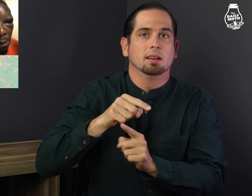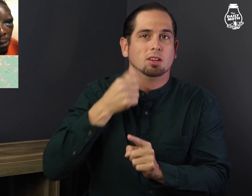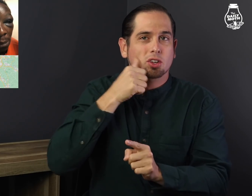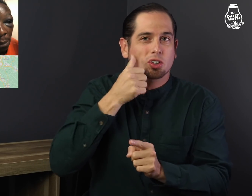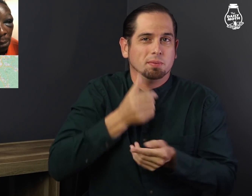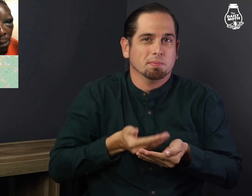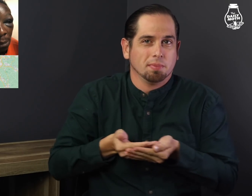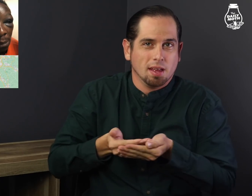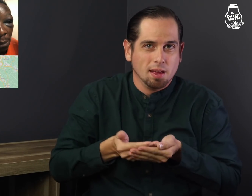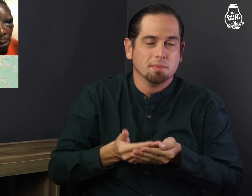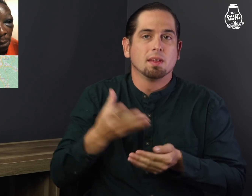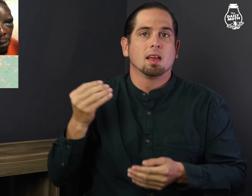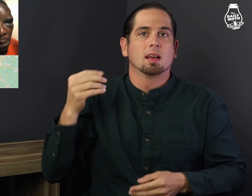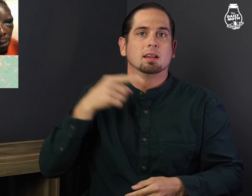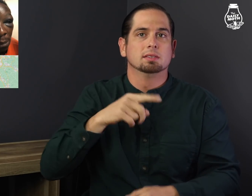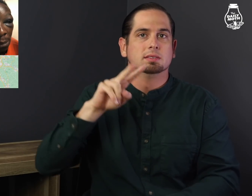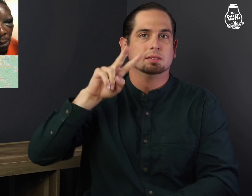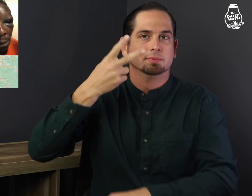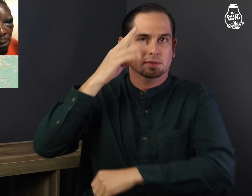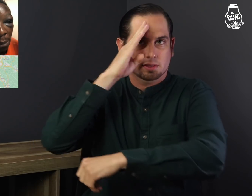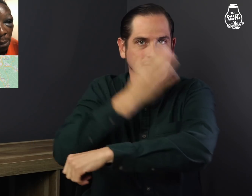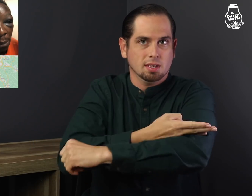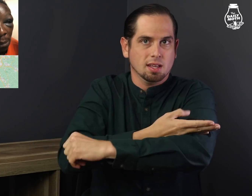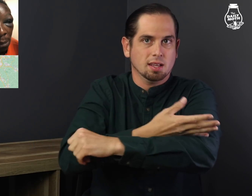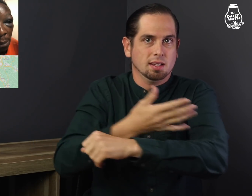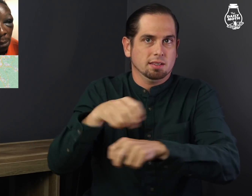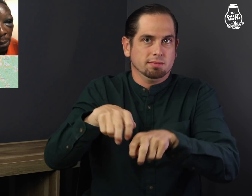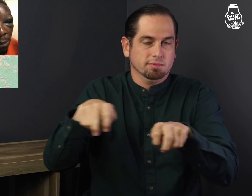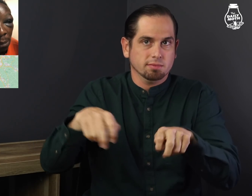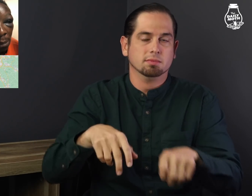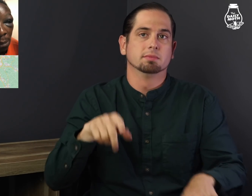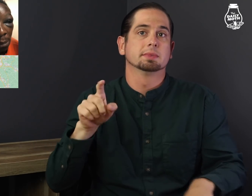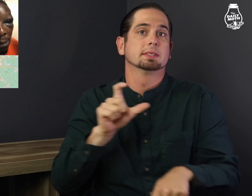a baby girl, and a stepson.